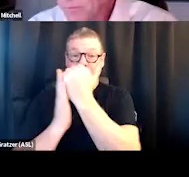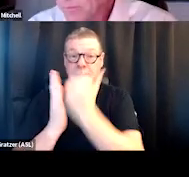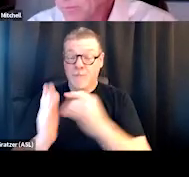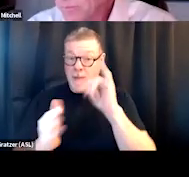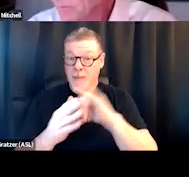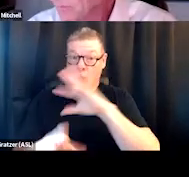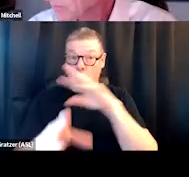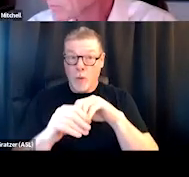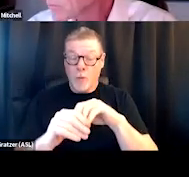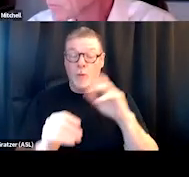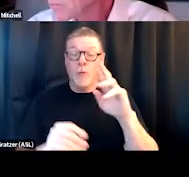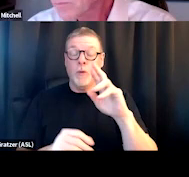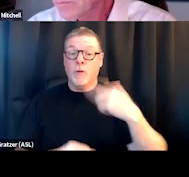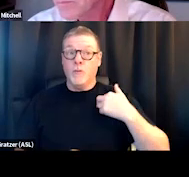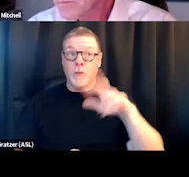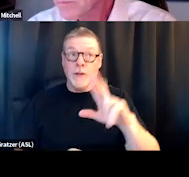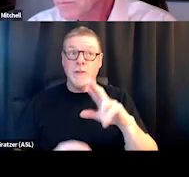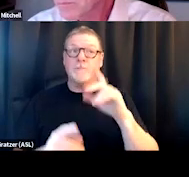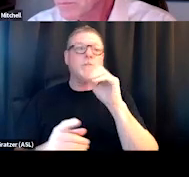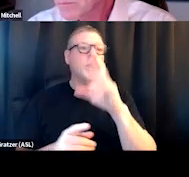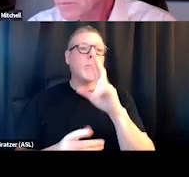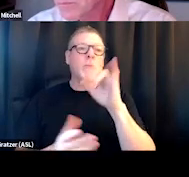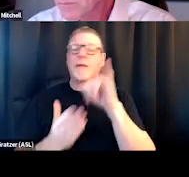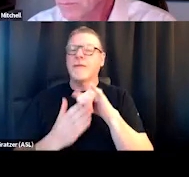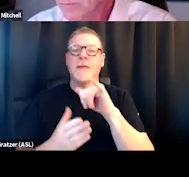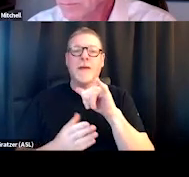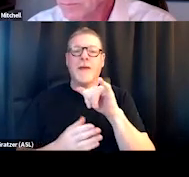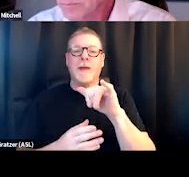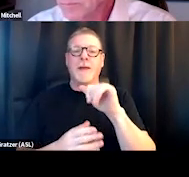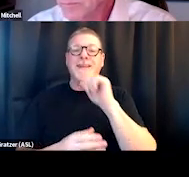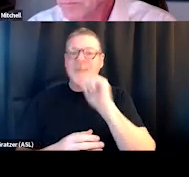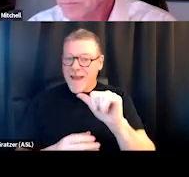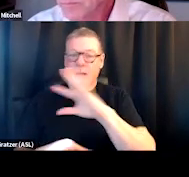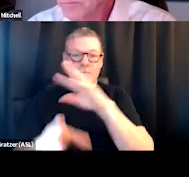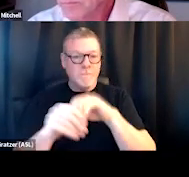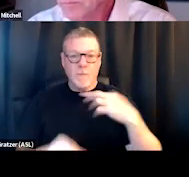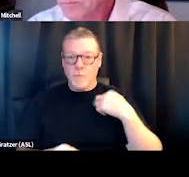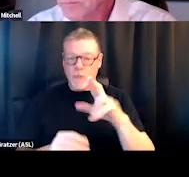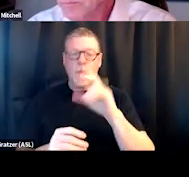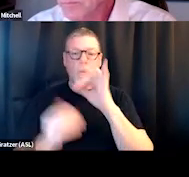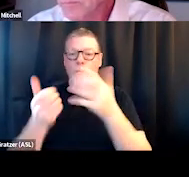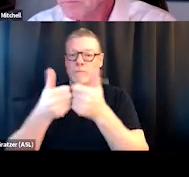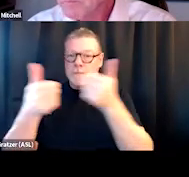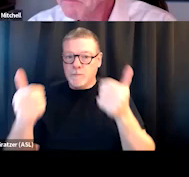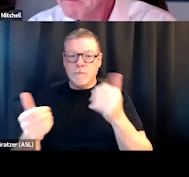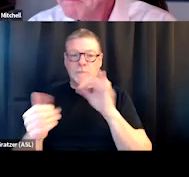Is it non-denominational, denominational, or strictly secular? So James, I don't know if you want to respond to that,